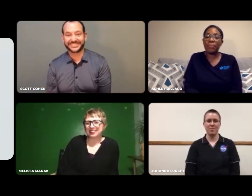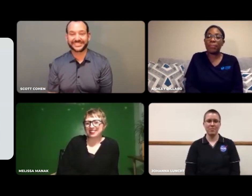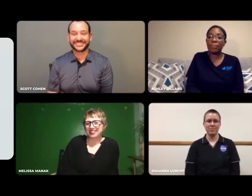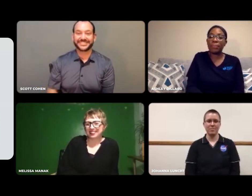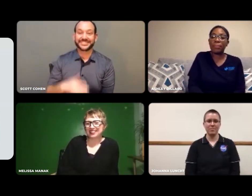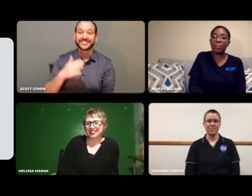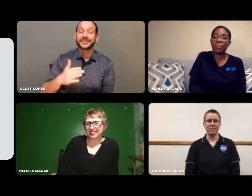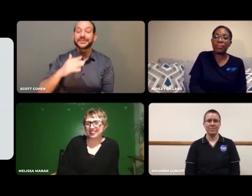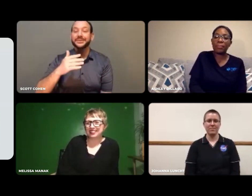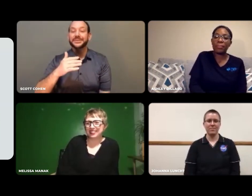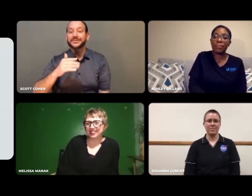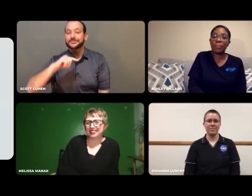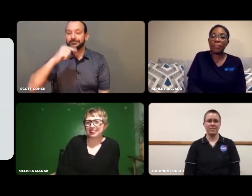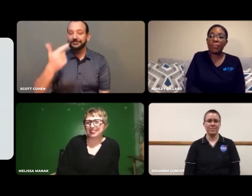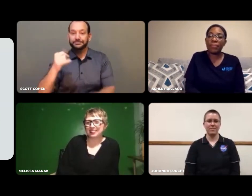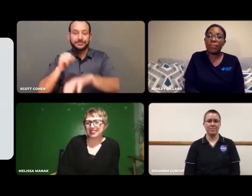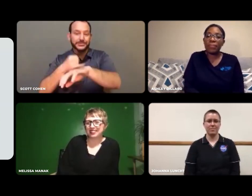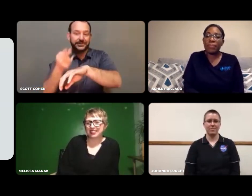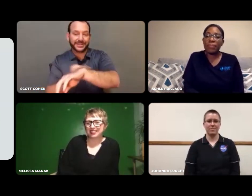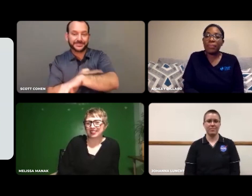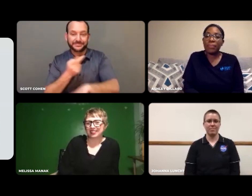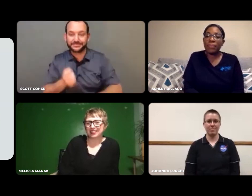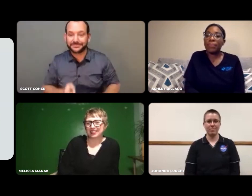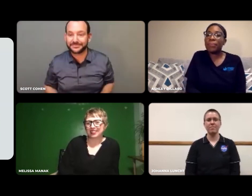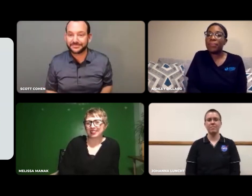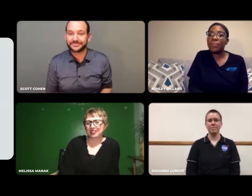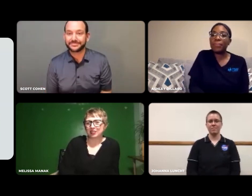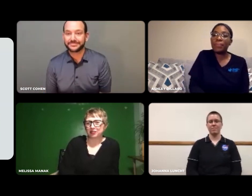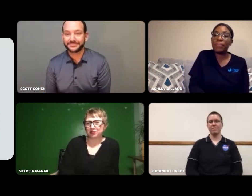Same question, Johanna.